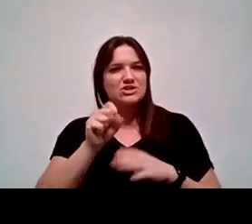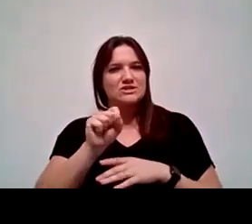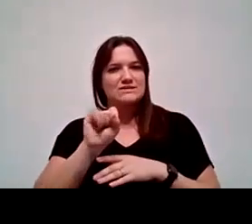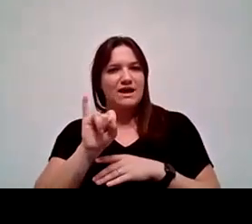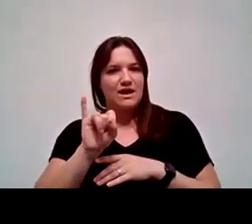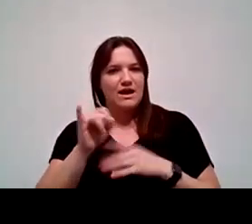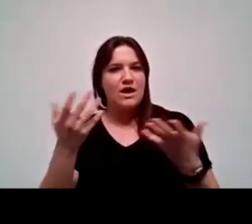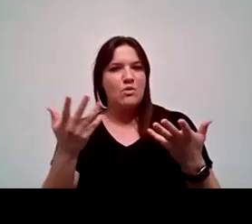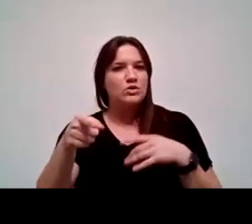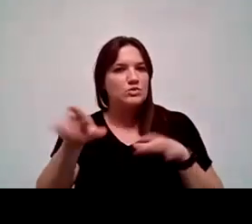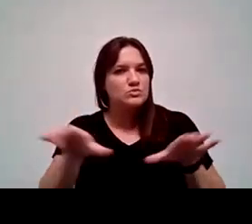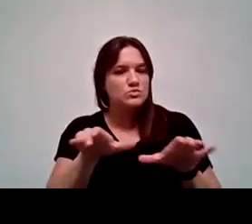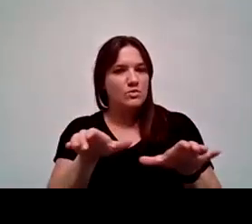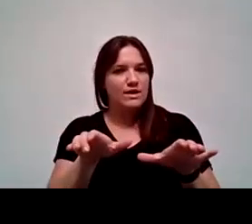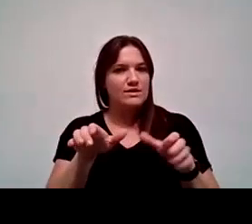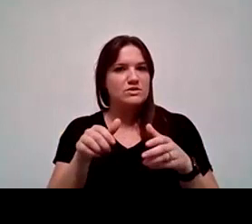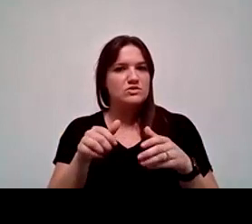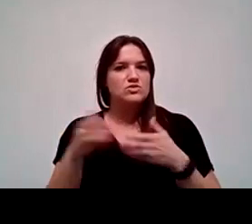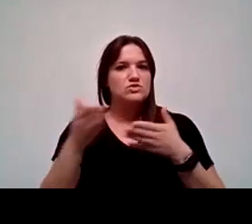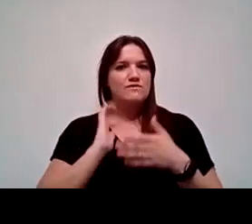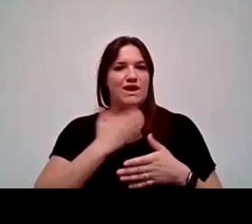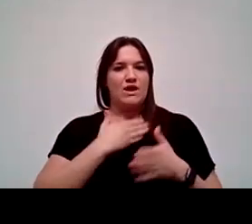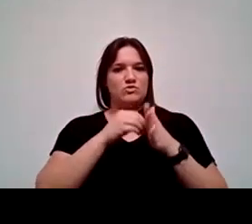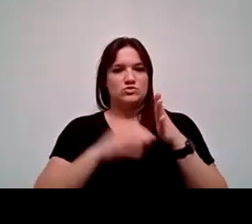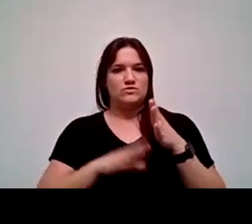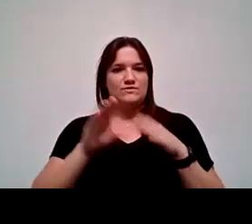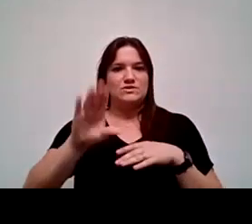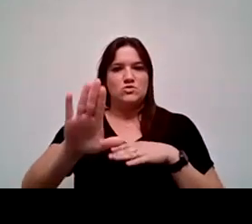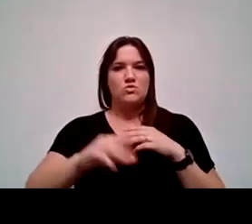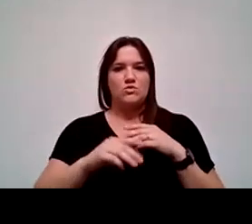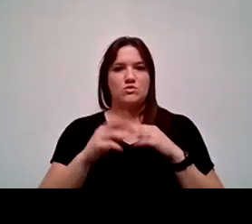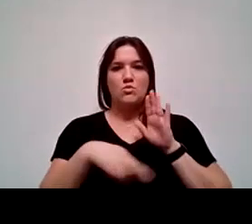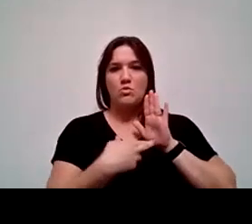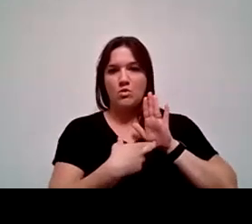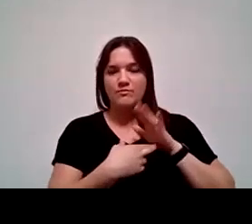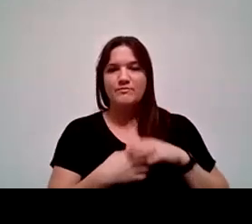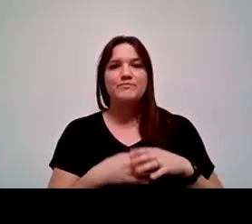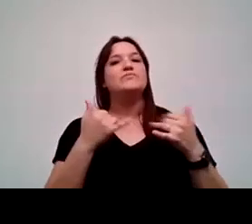and what are you doing to serve our students in your role? Now I'd like to introduce Dr.